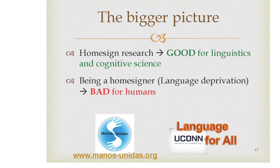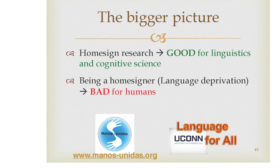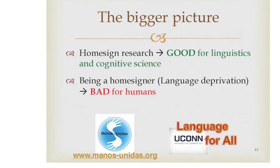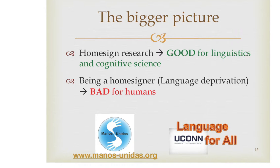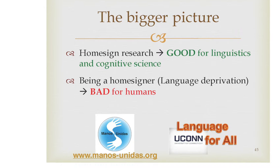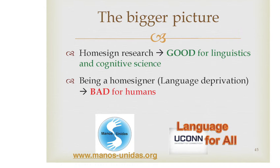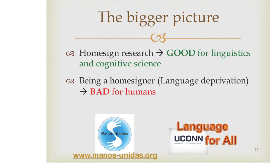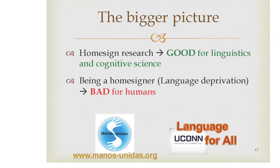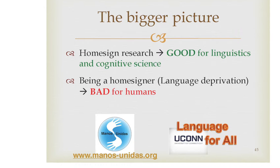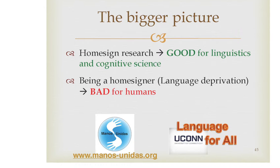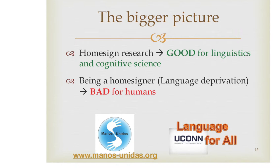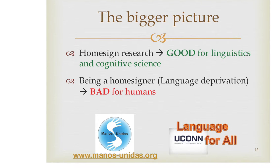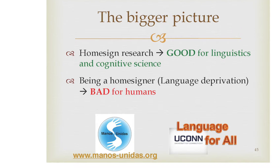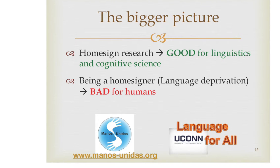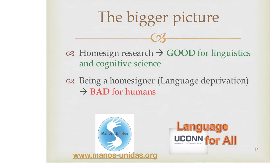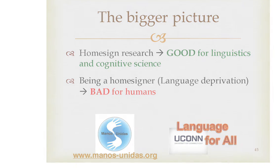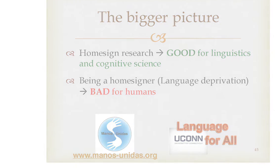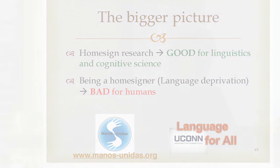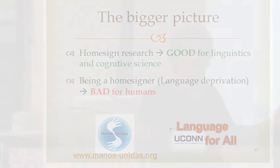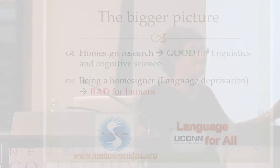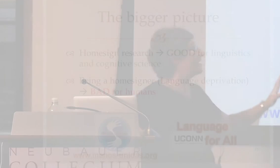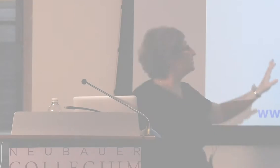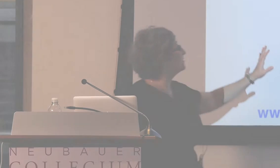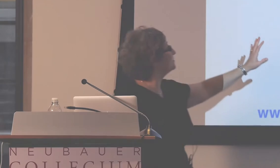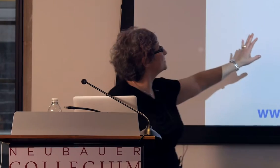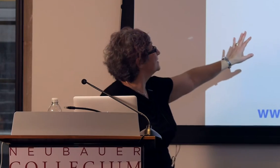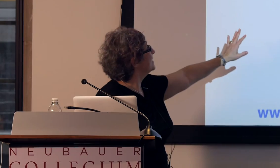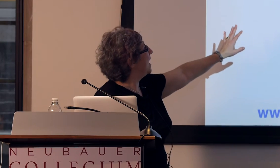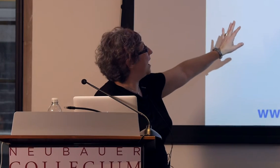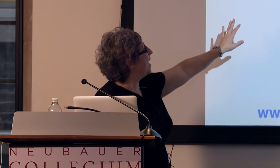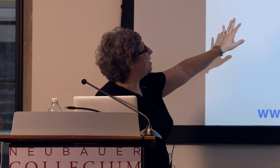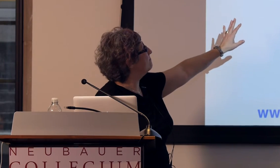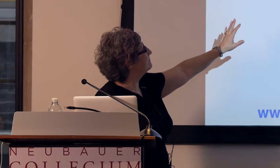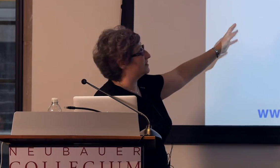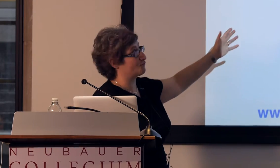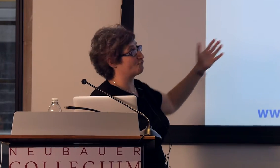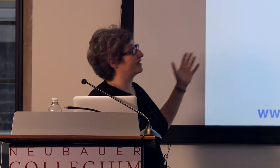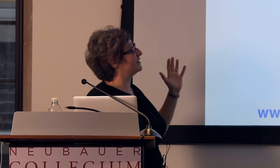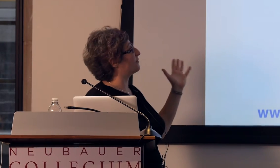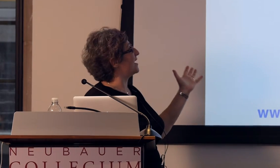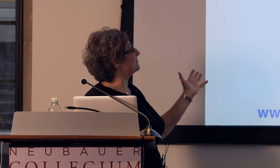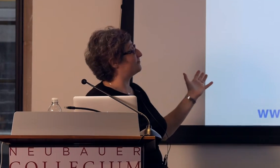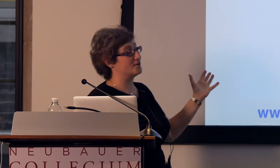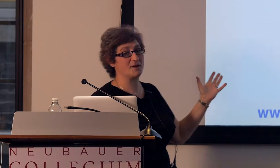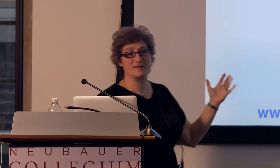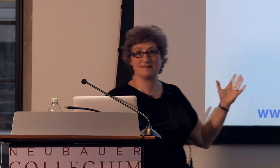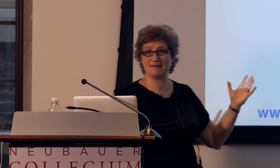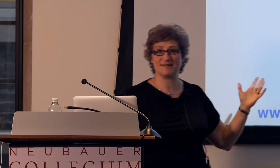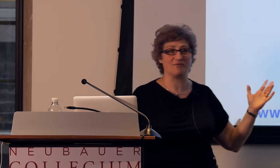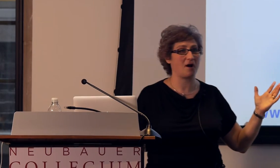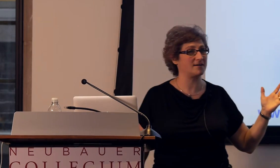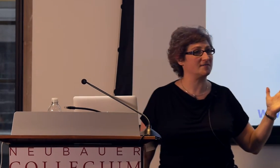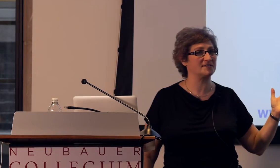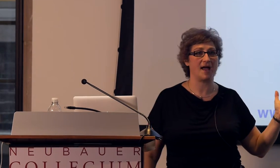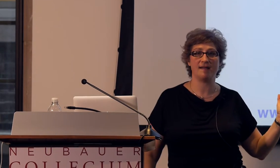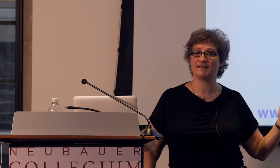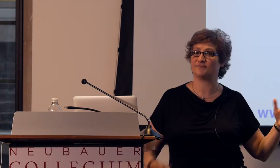I'm a big fan of homesign research, I've been doing this for 25 years. It's really great for linguistics and for cognitive science